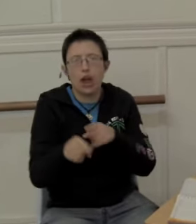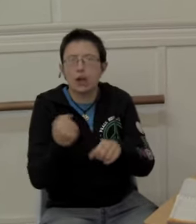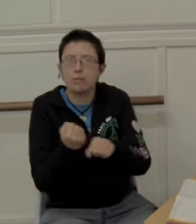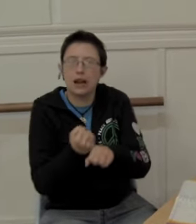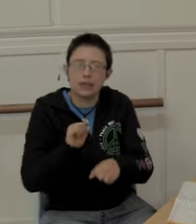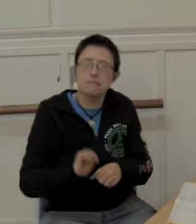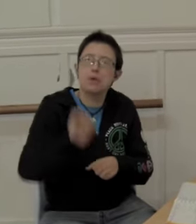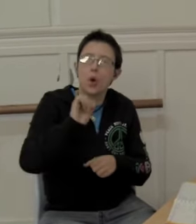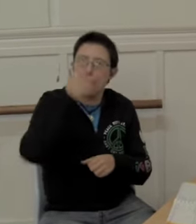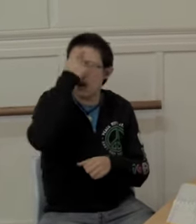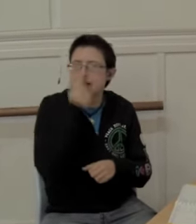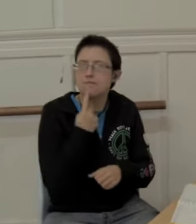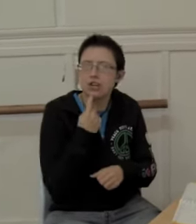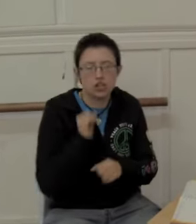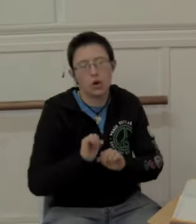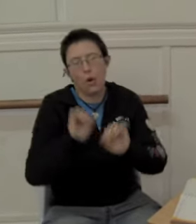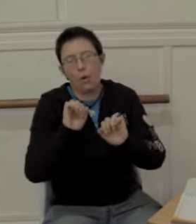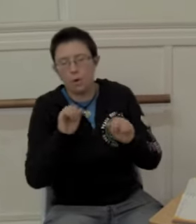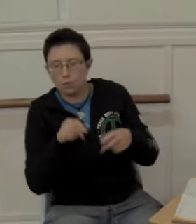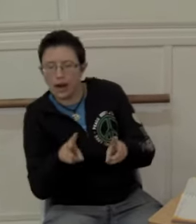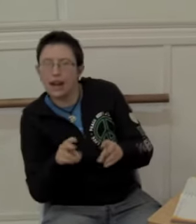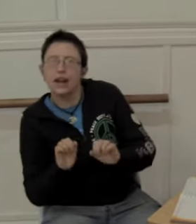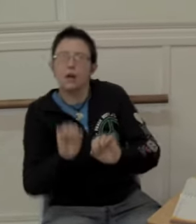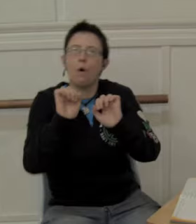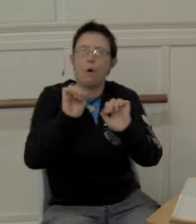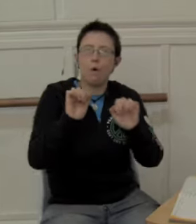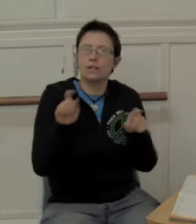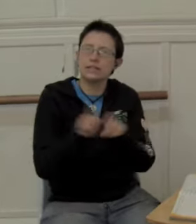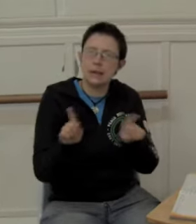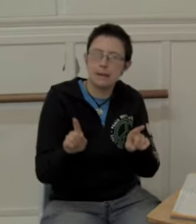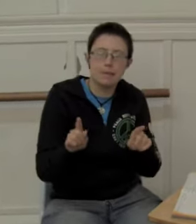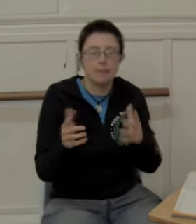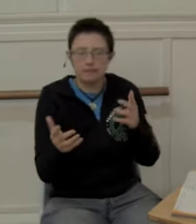Trying to make a child in your own image, your own way, the same as you.